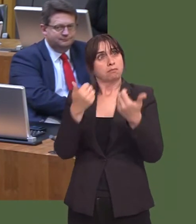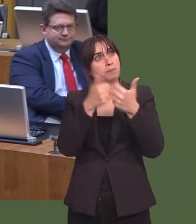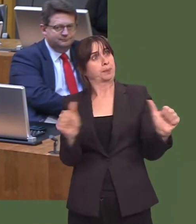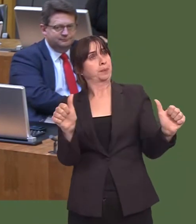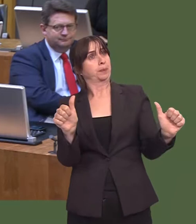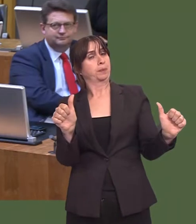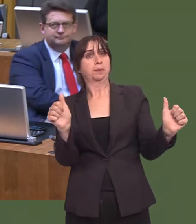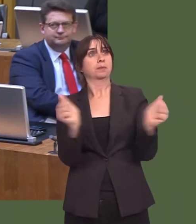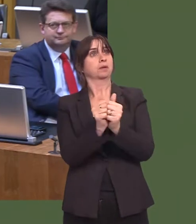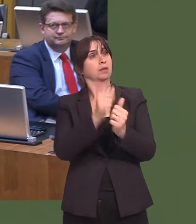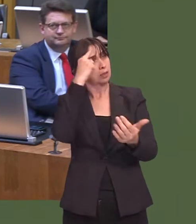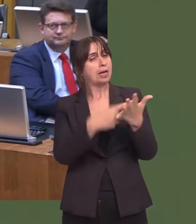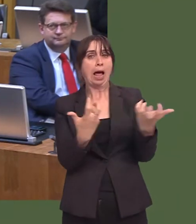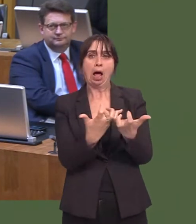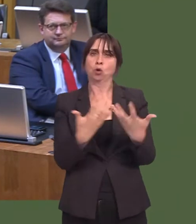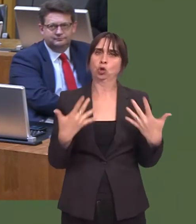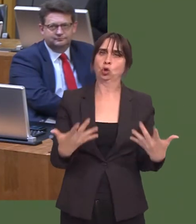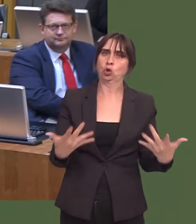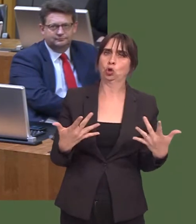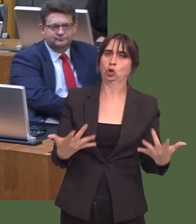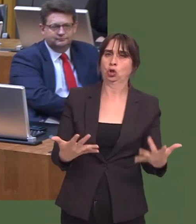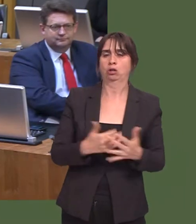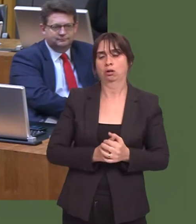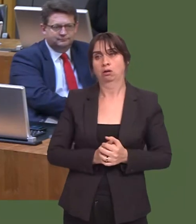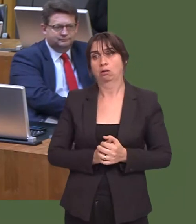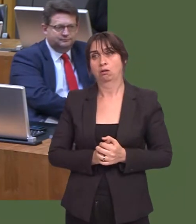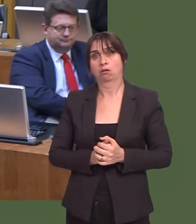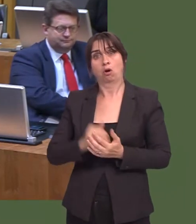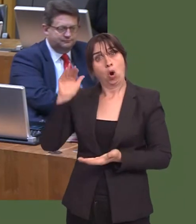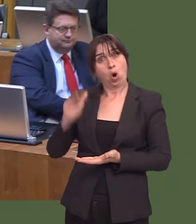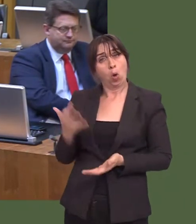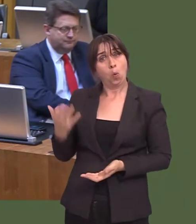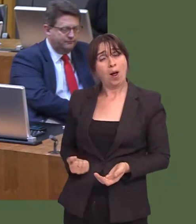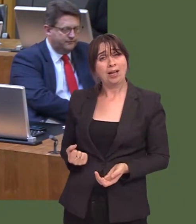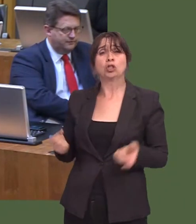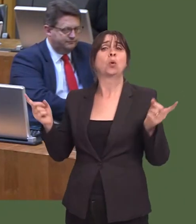But, for me, the issue of low wages is driven by the austerity weíve see for the past seven